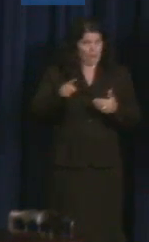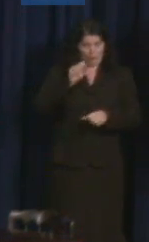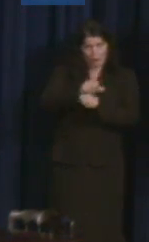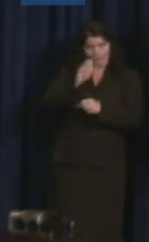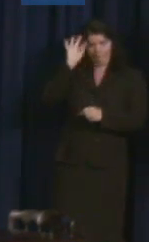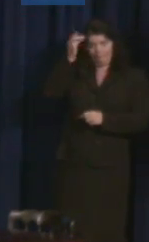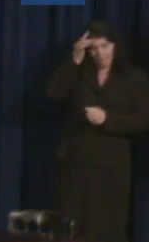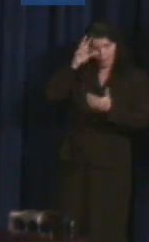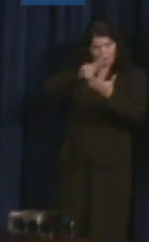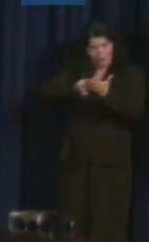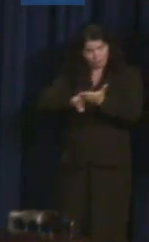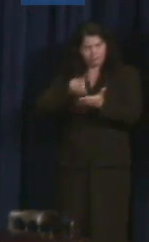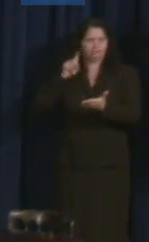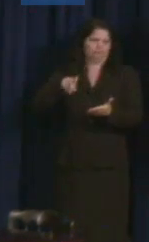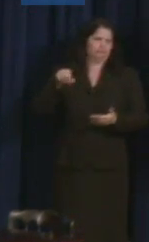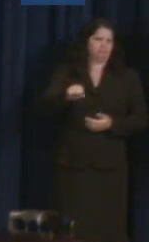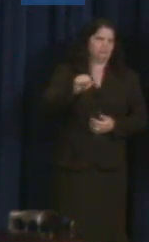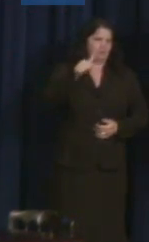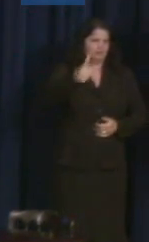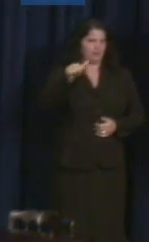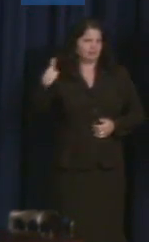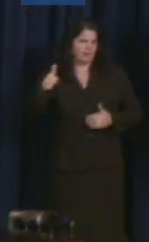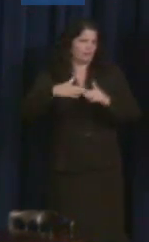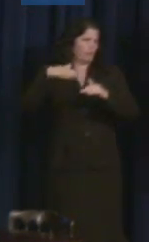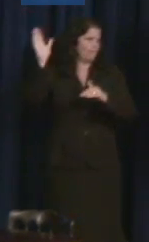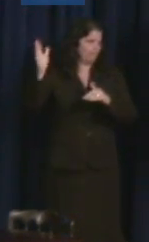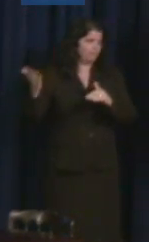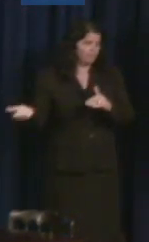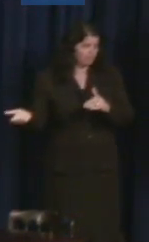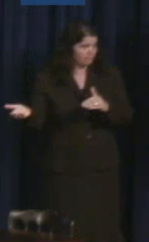affected because of their disability, may be paid less